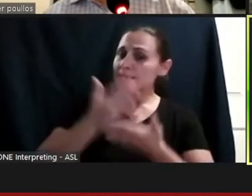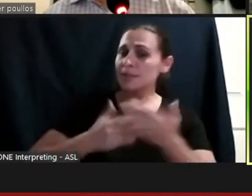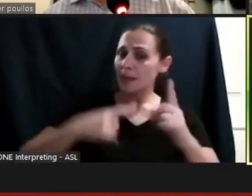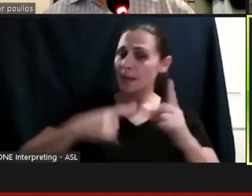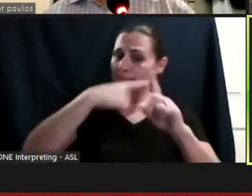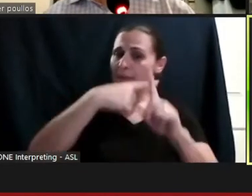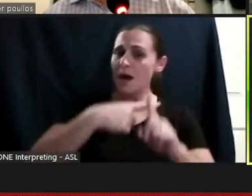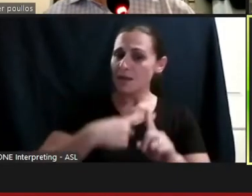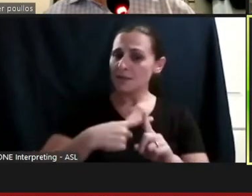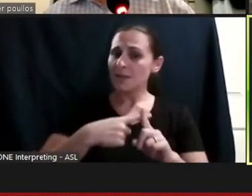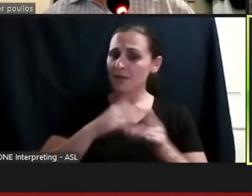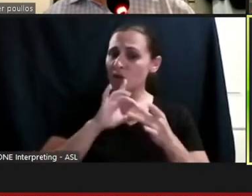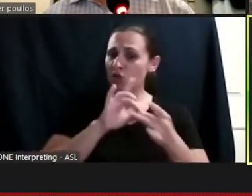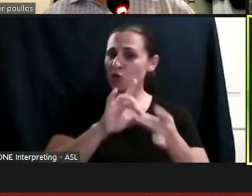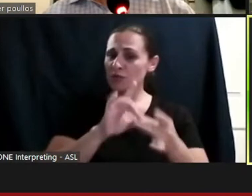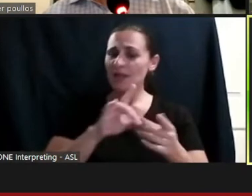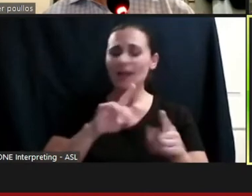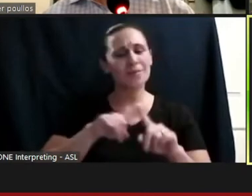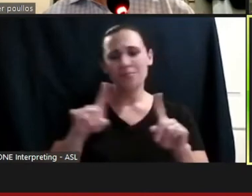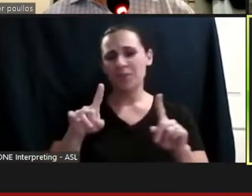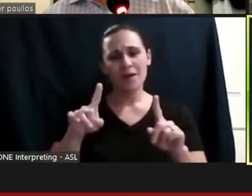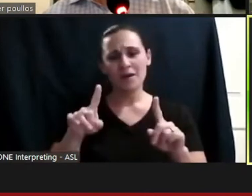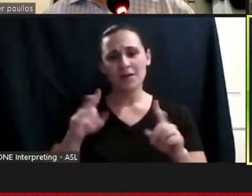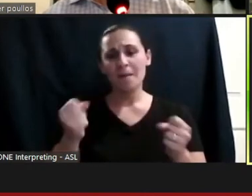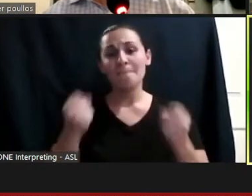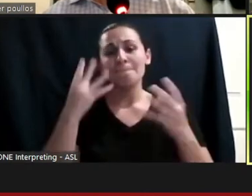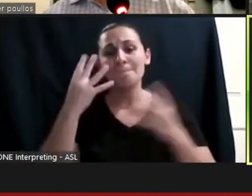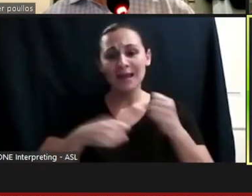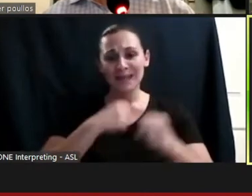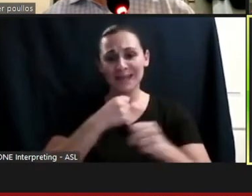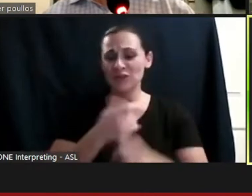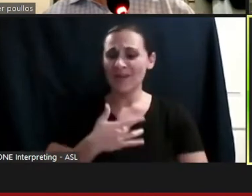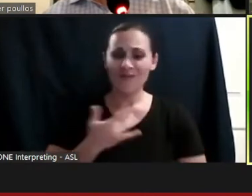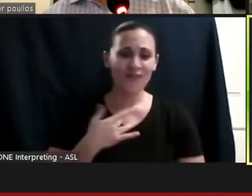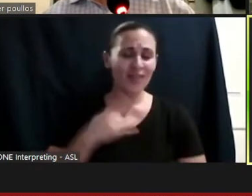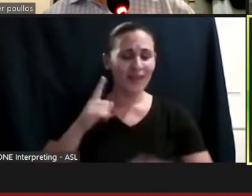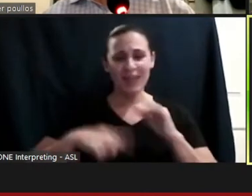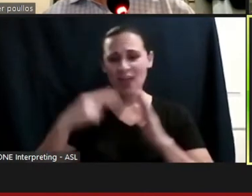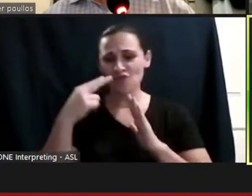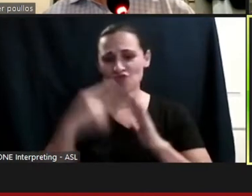but all those years writing the short bus, not being able to read, all the schoolyard comments.